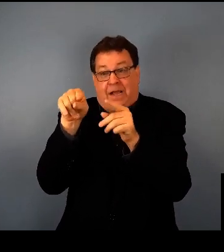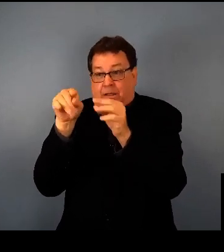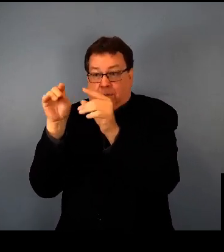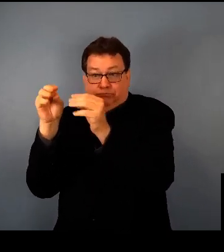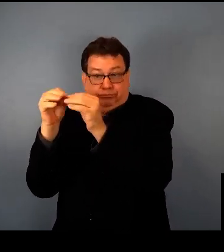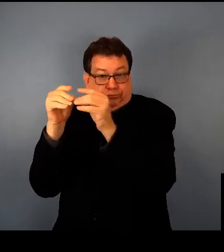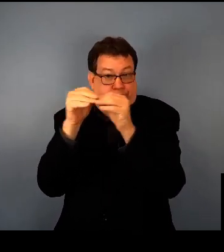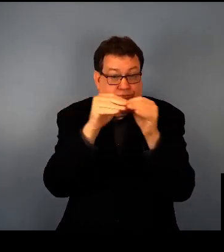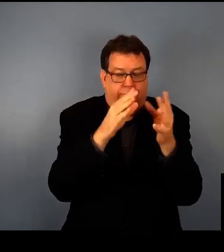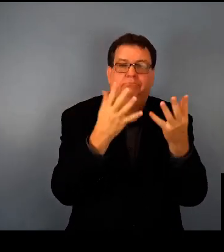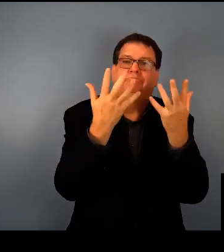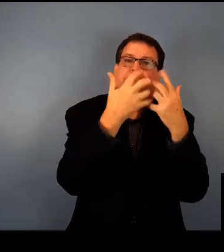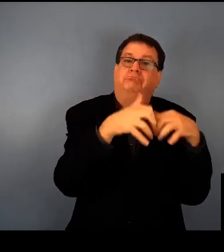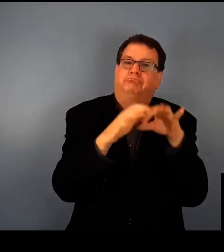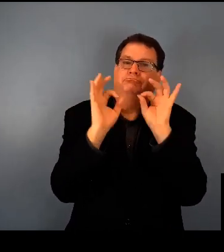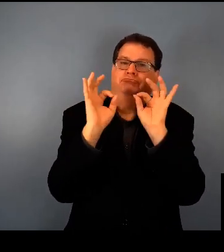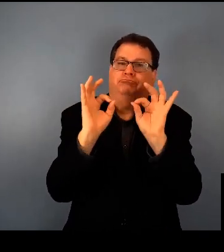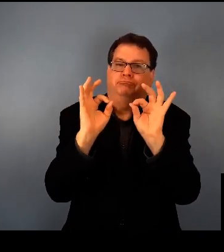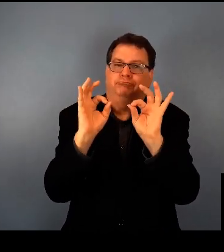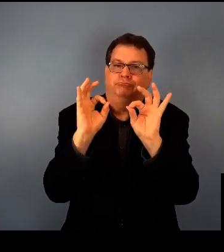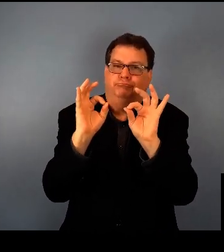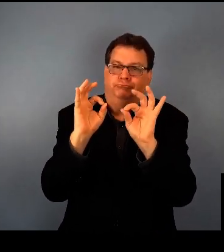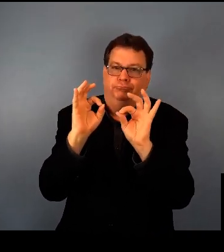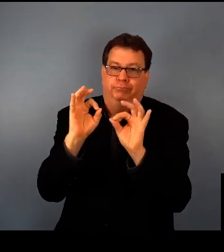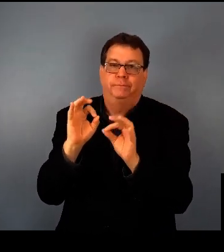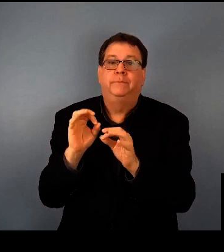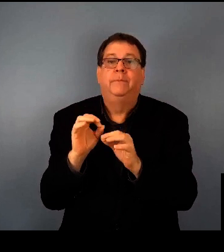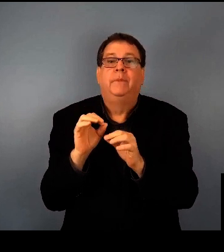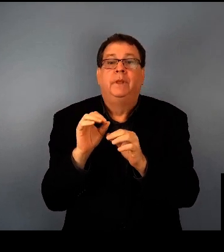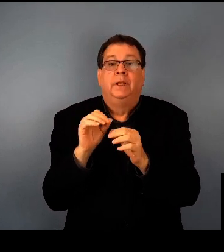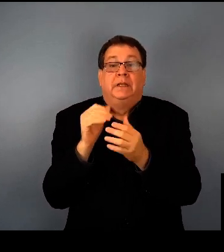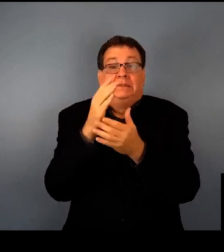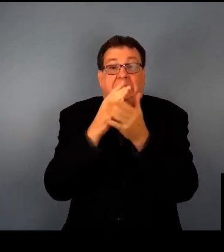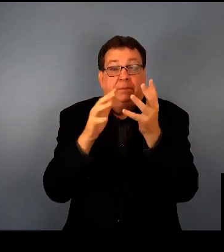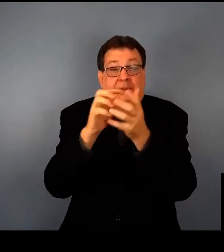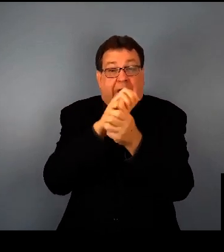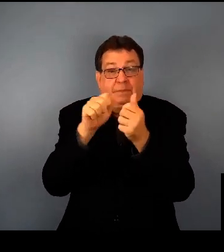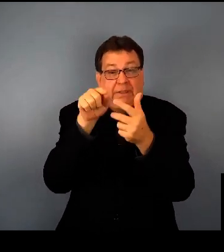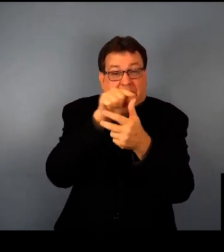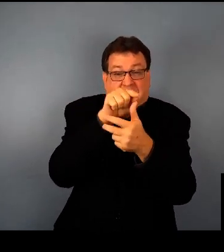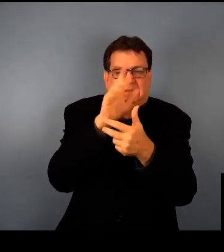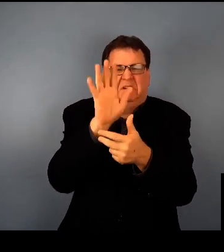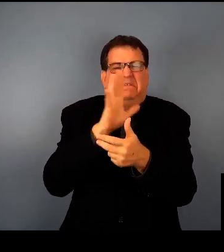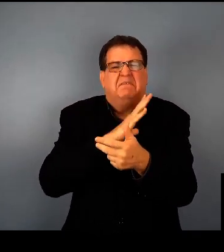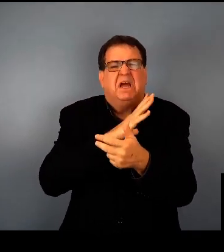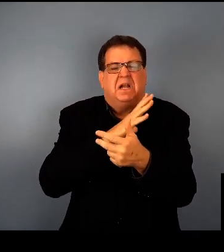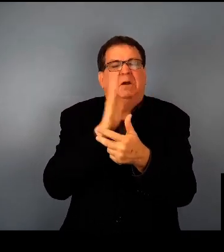will be used to build a protein. And then, hopefully, that protein will be able to correct some of the damage that